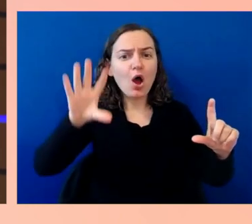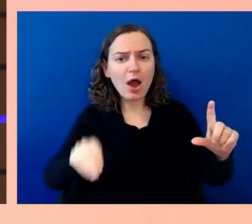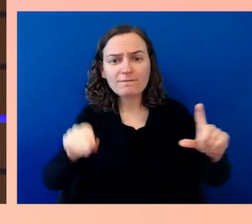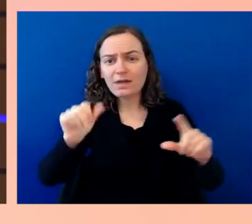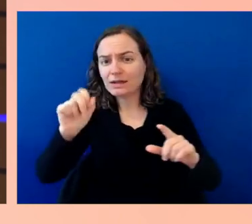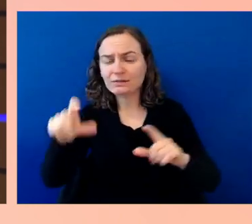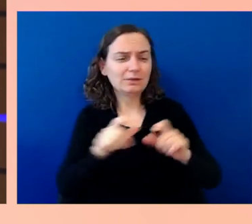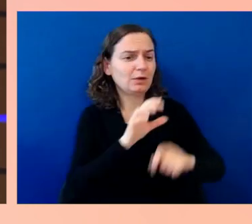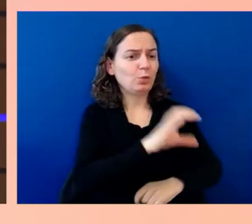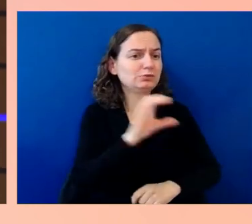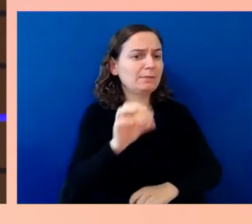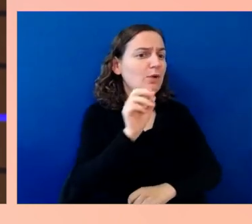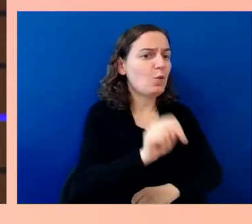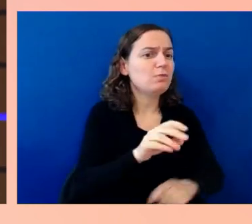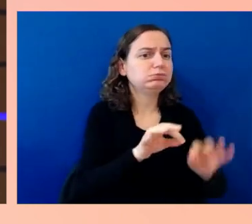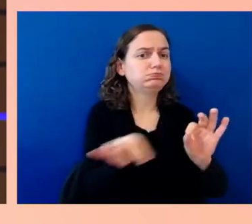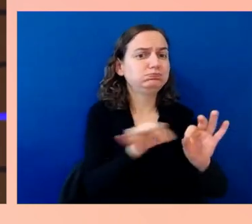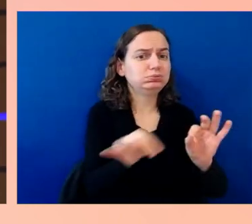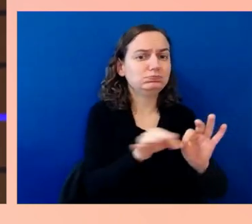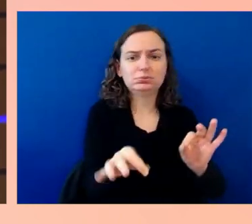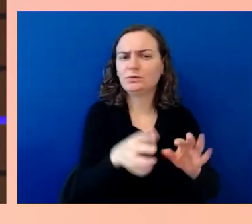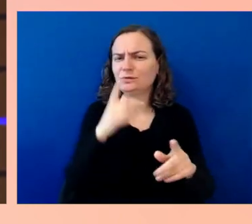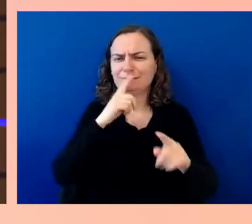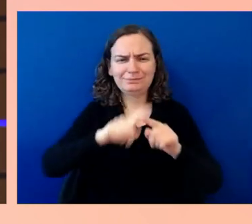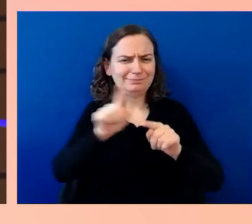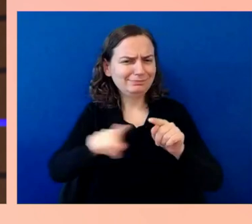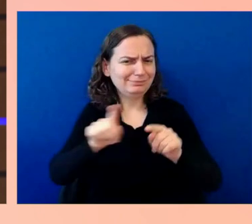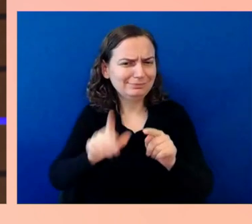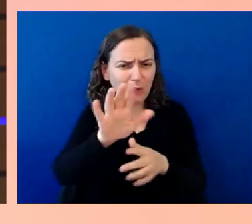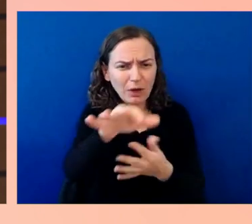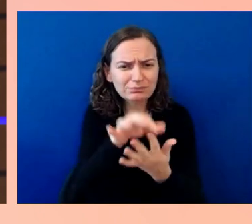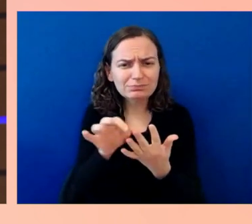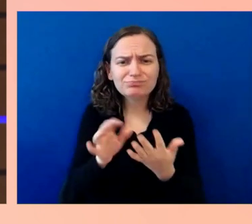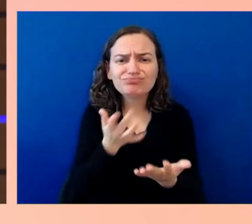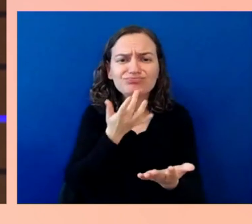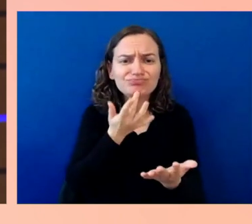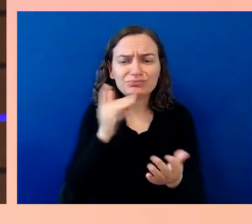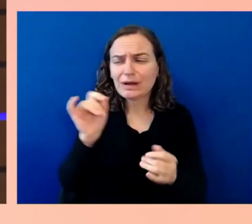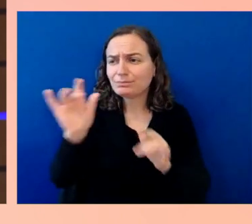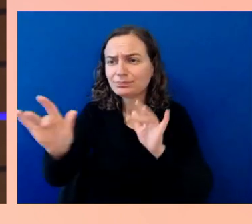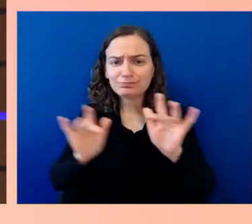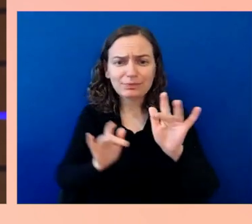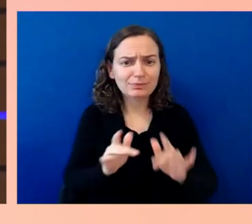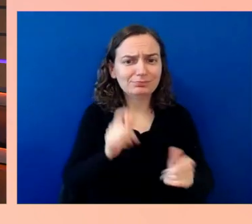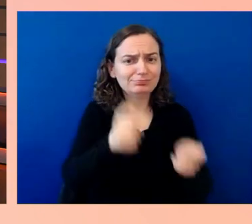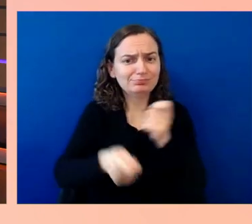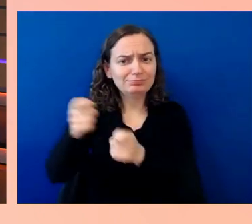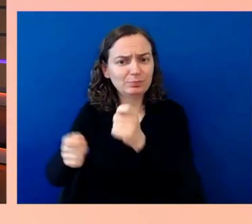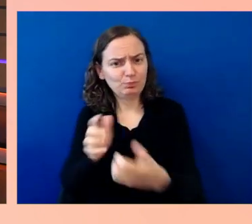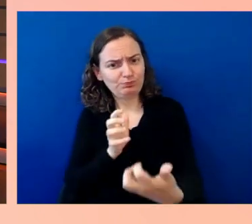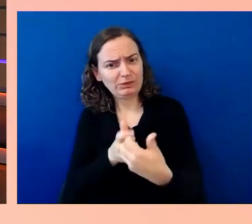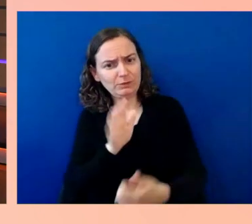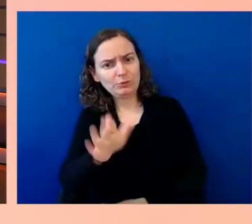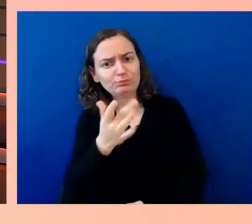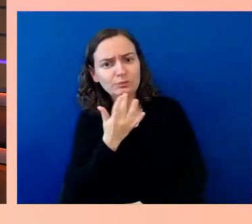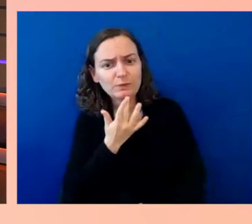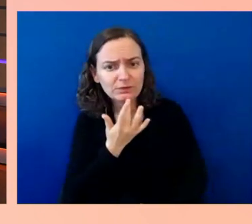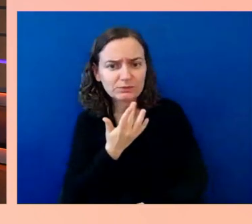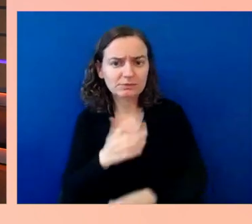the show and you could and that was enough for you, you could do it that way, or whatever pieces you needed. Again, I think it's not